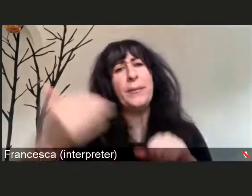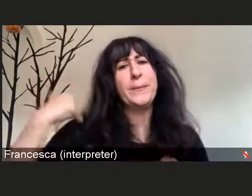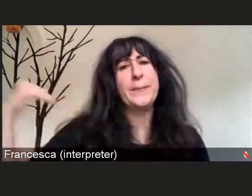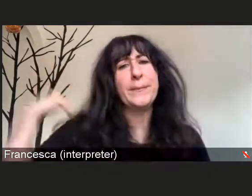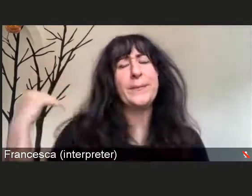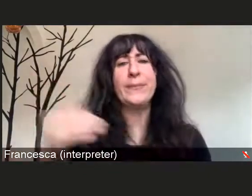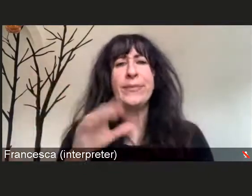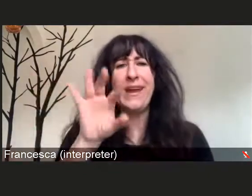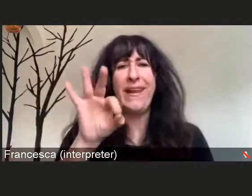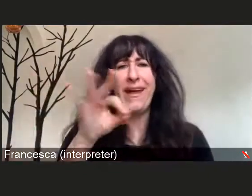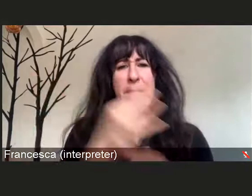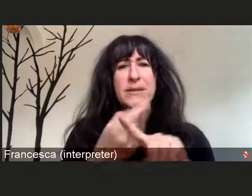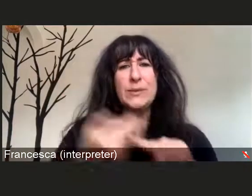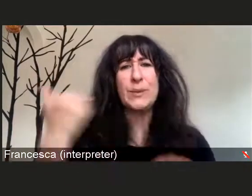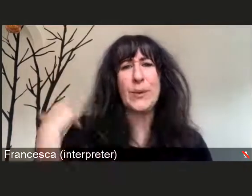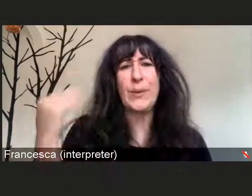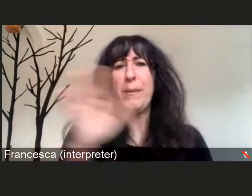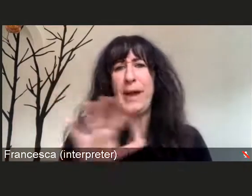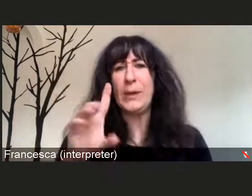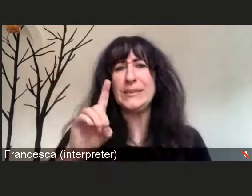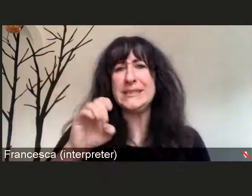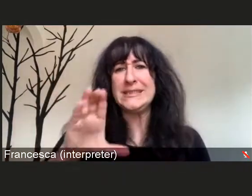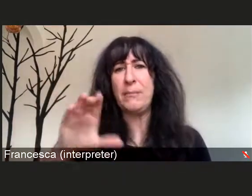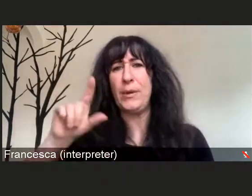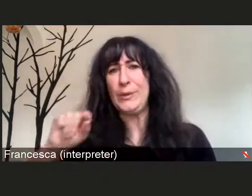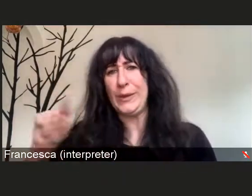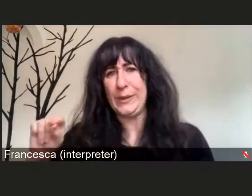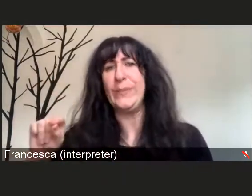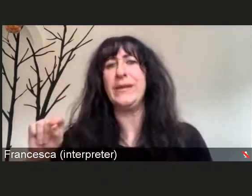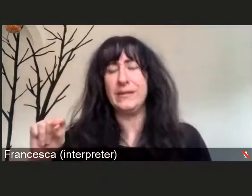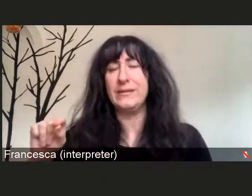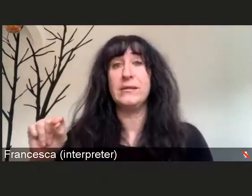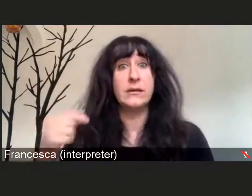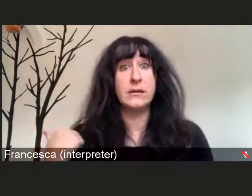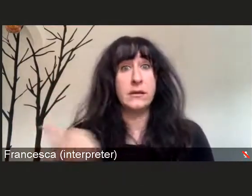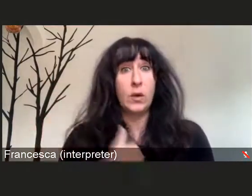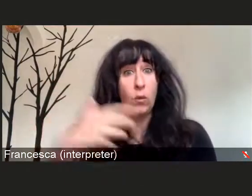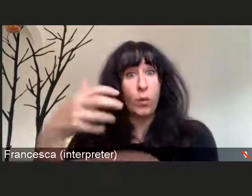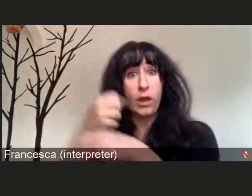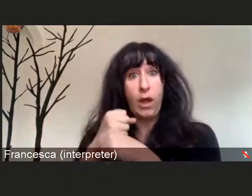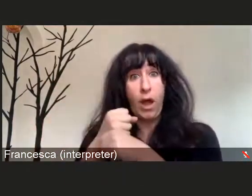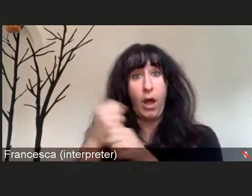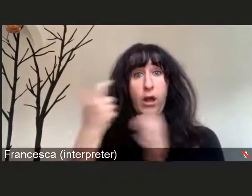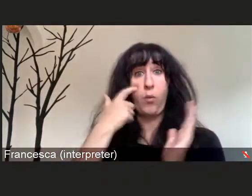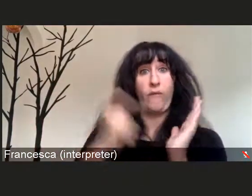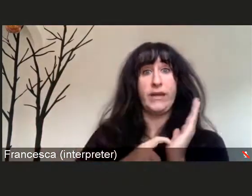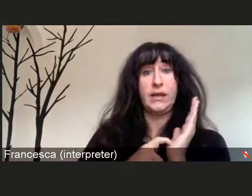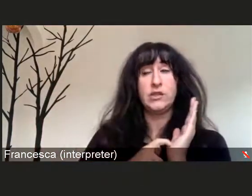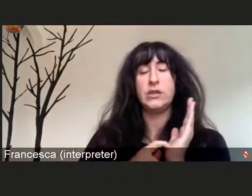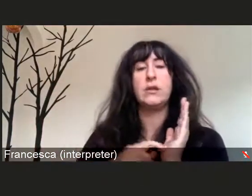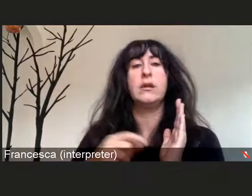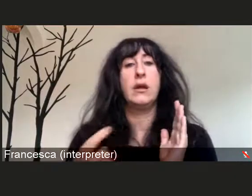almost to the day we received notification that a pharmaceutical company known as Pfizer